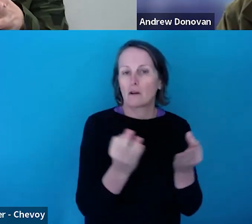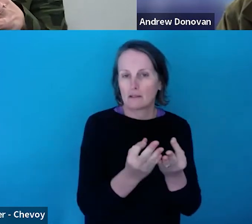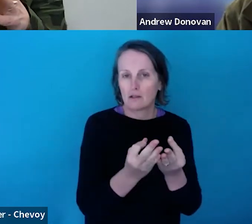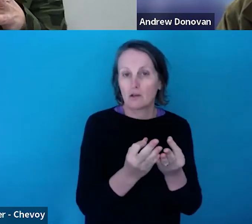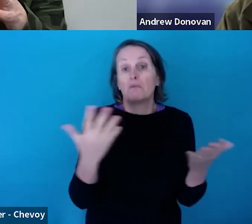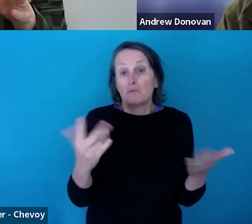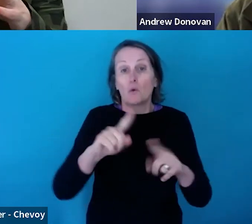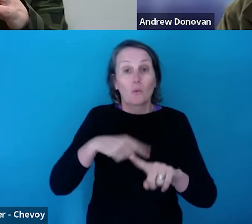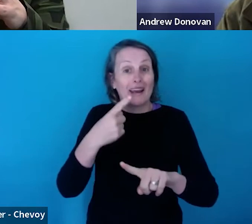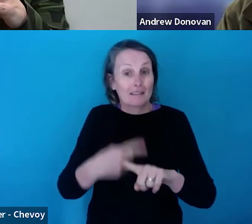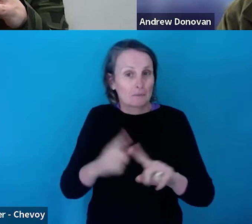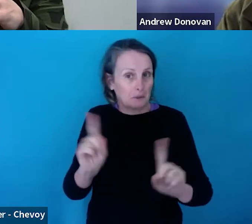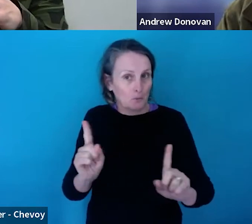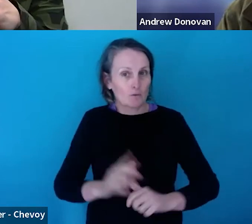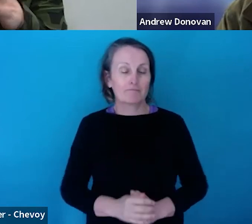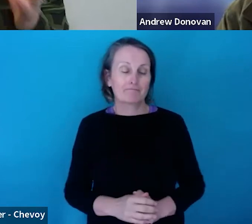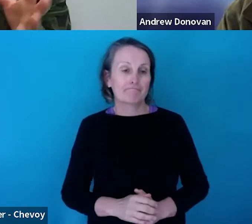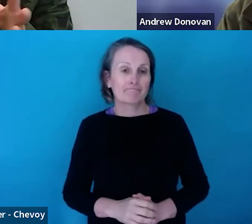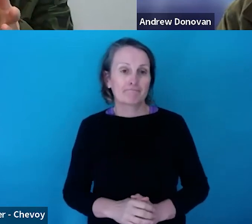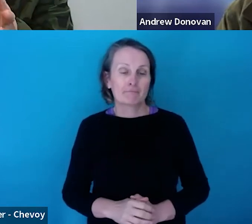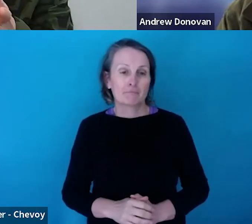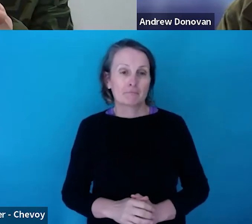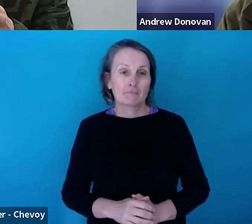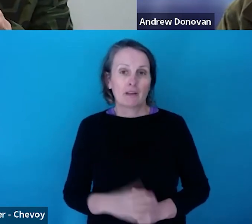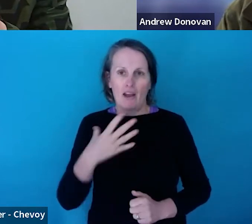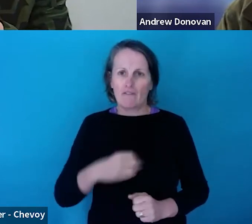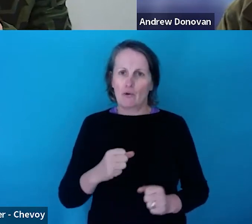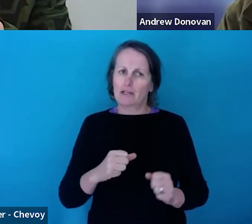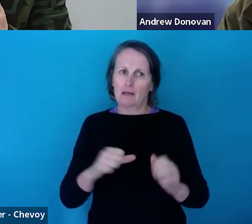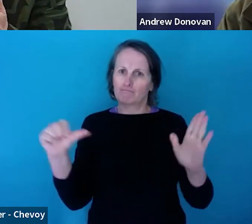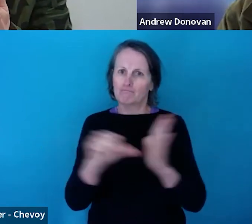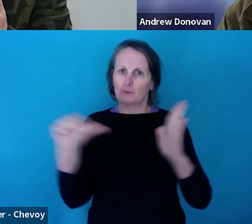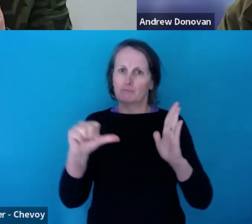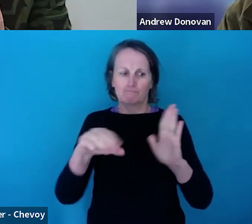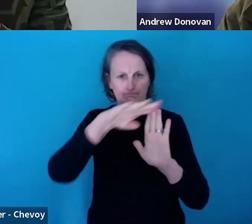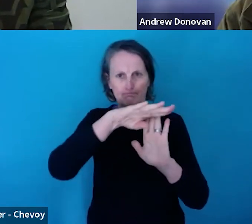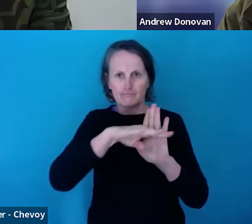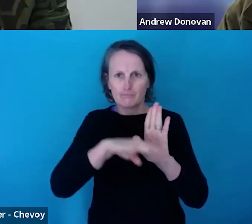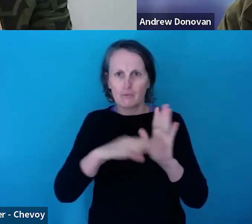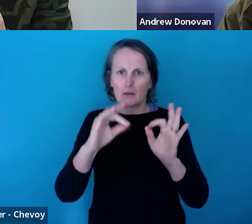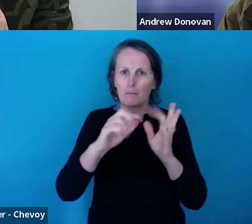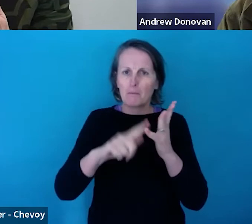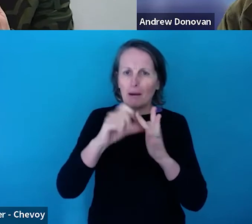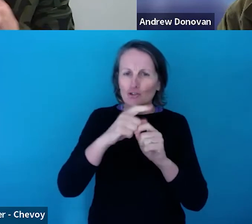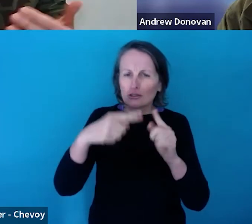think then to see a really robust budget that spoke to all the different costs involved.